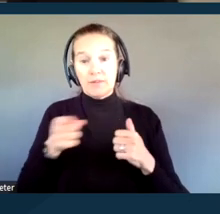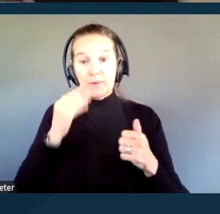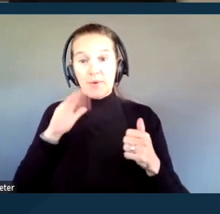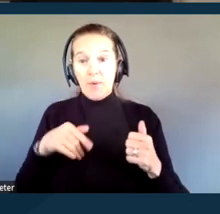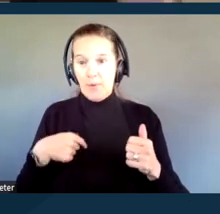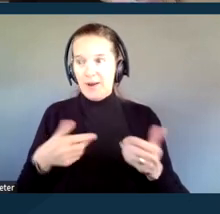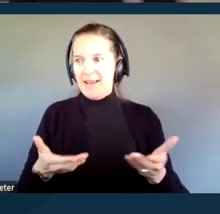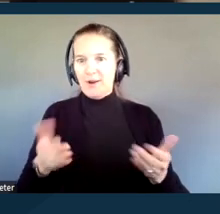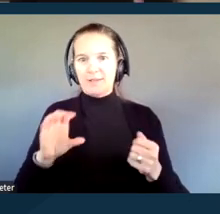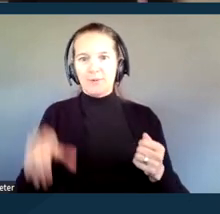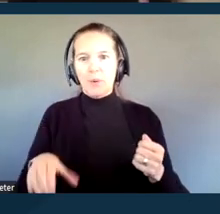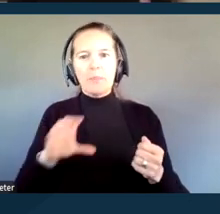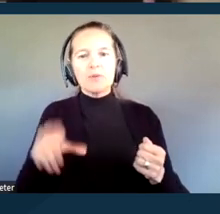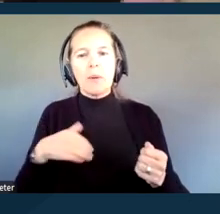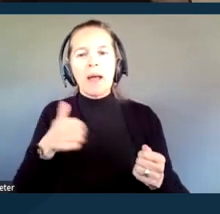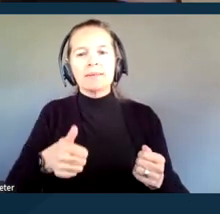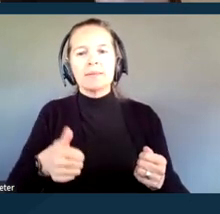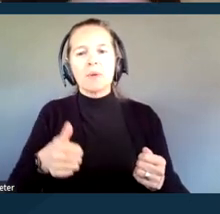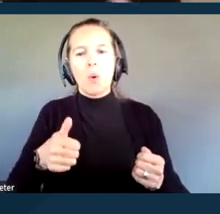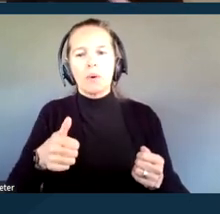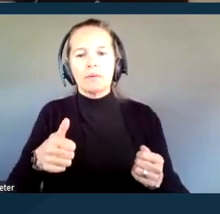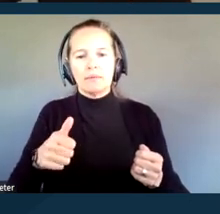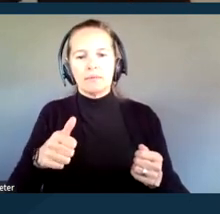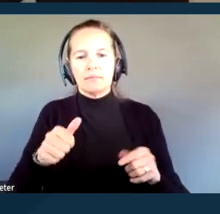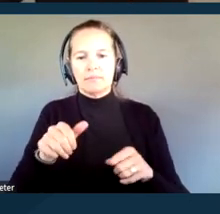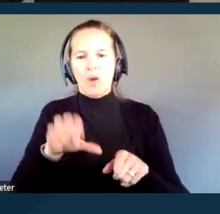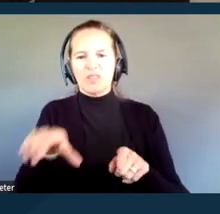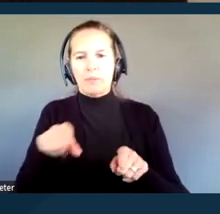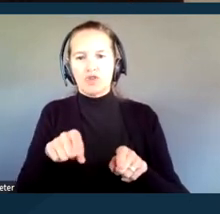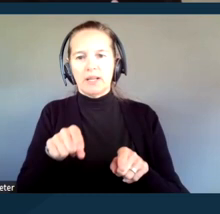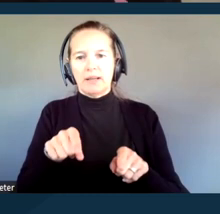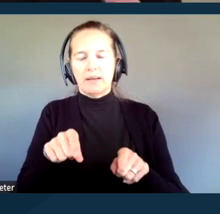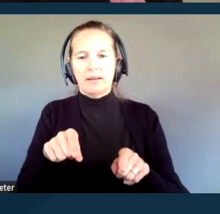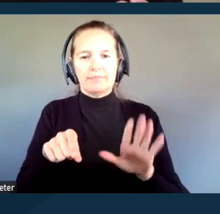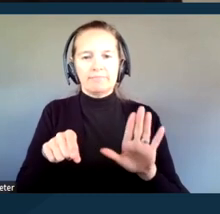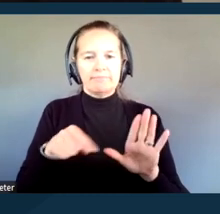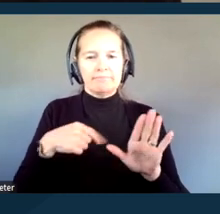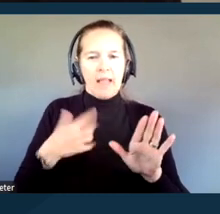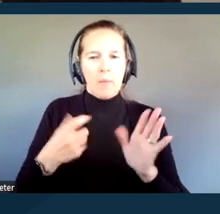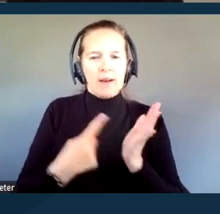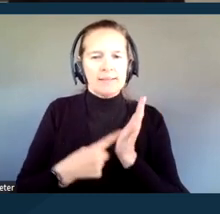Zoom has its own captioning. I really want to take a moment and discuss this just a little bit